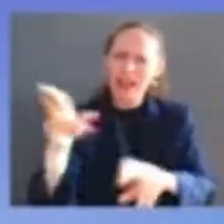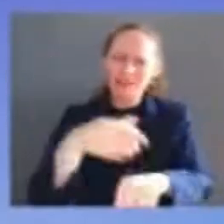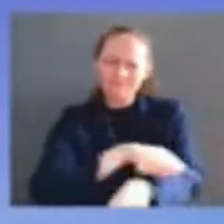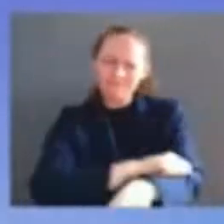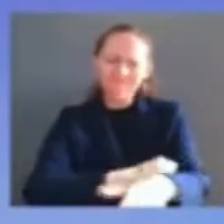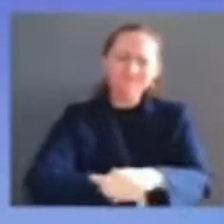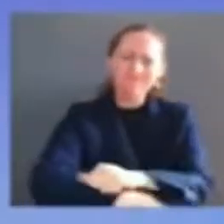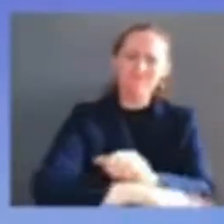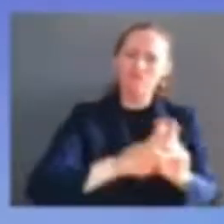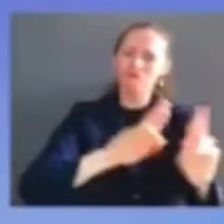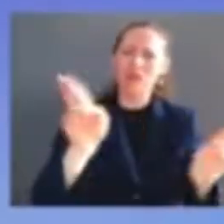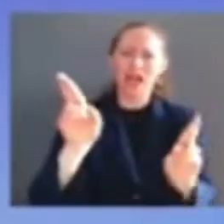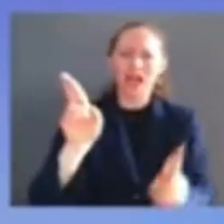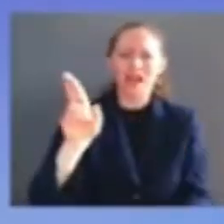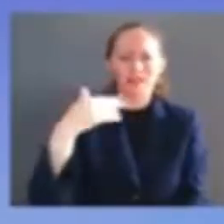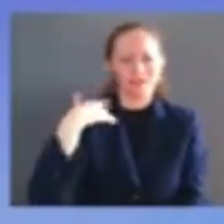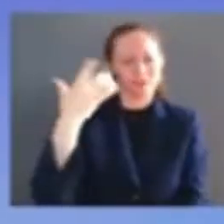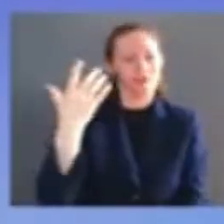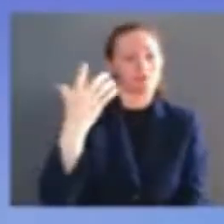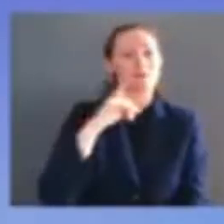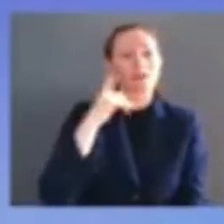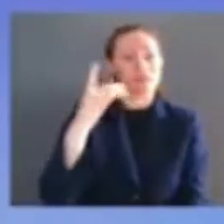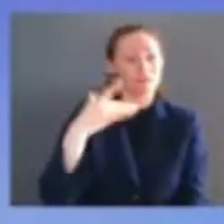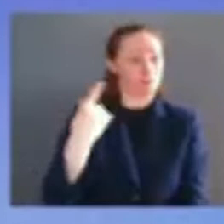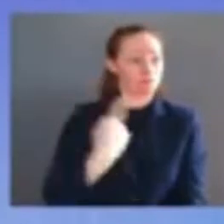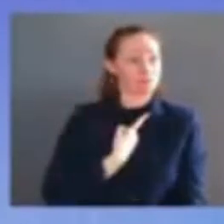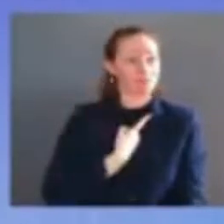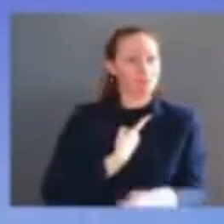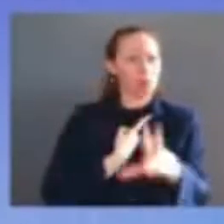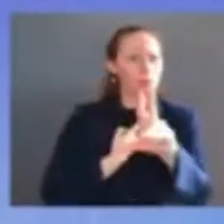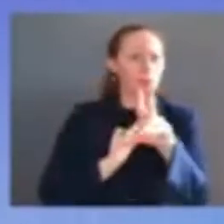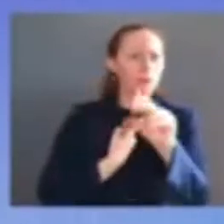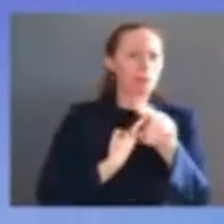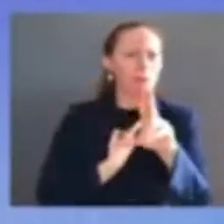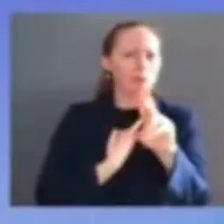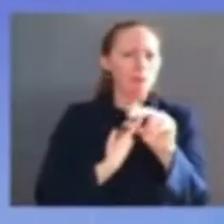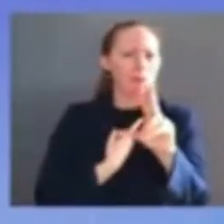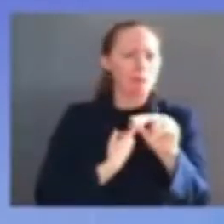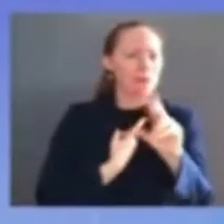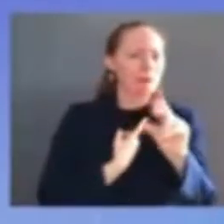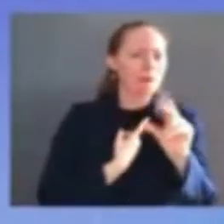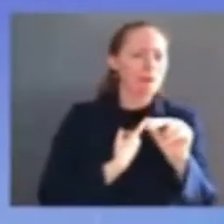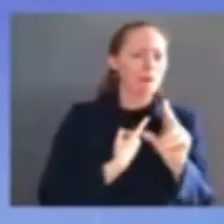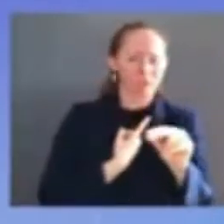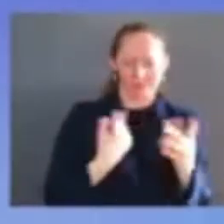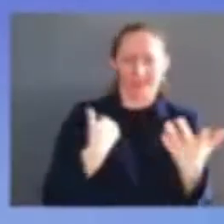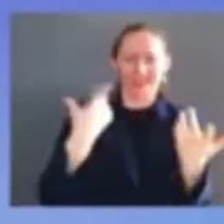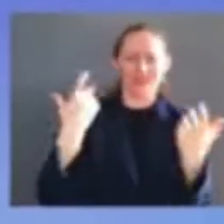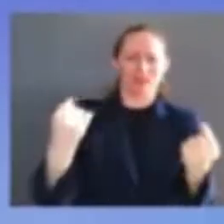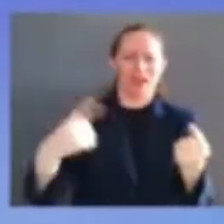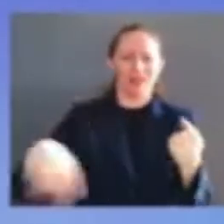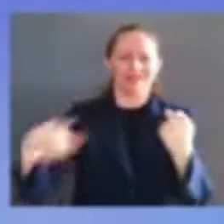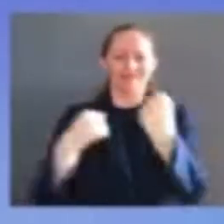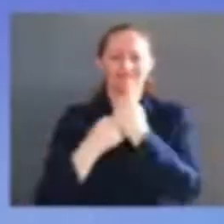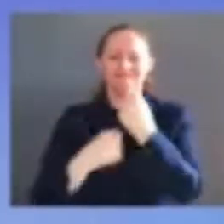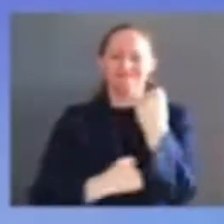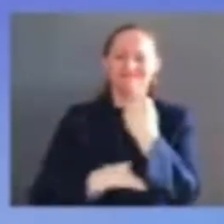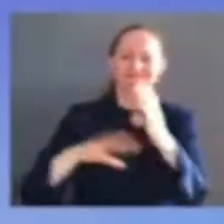i am standing on the shoulders of my own role models generations of americans who never